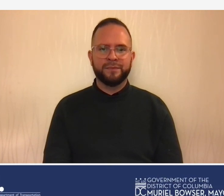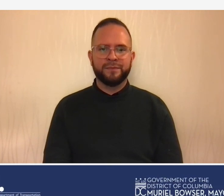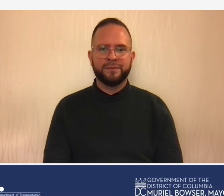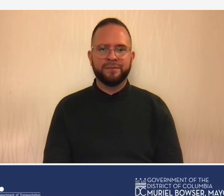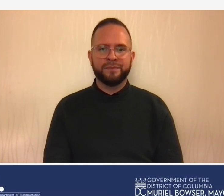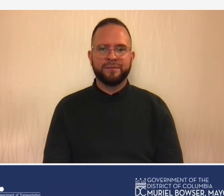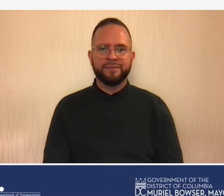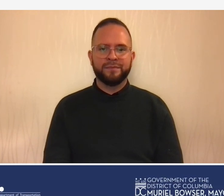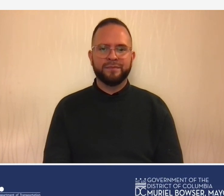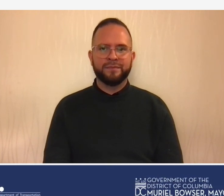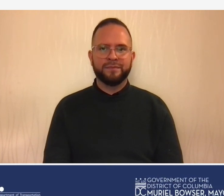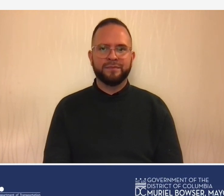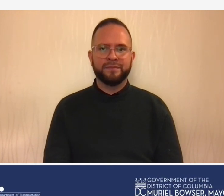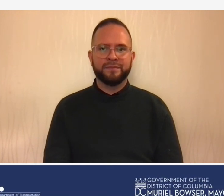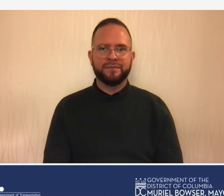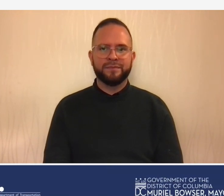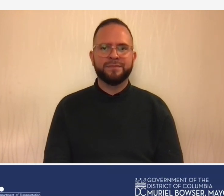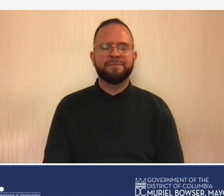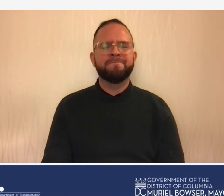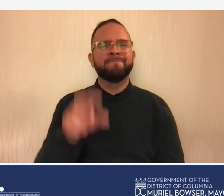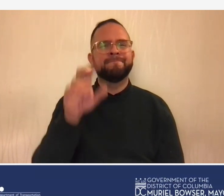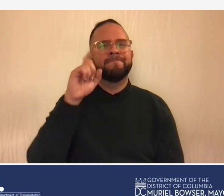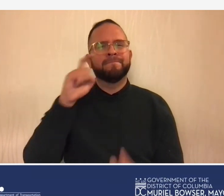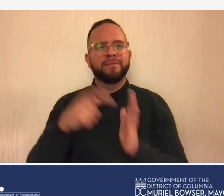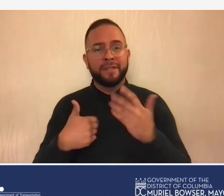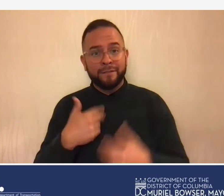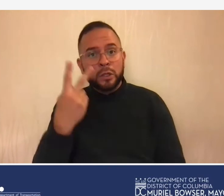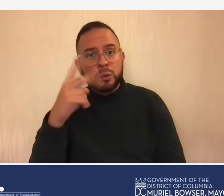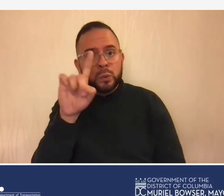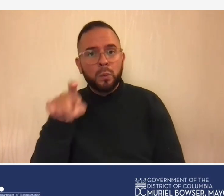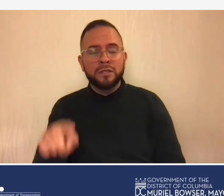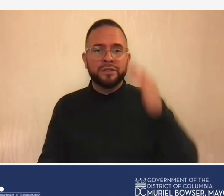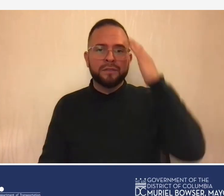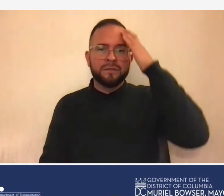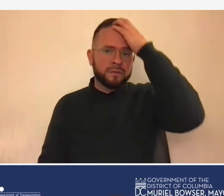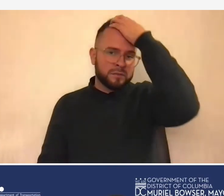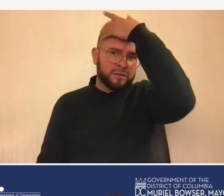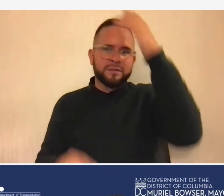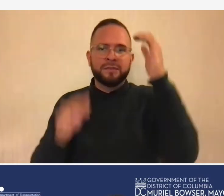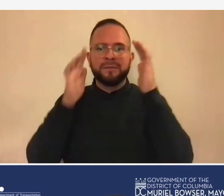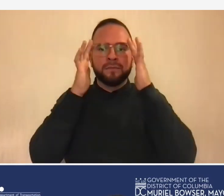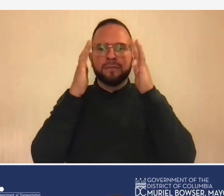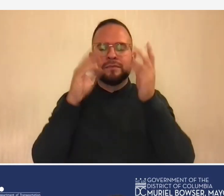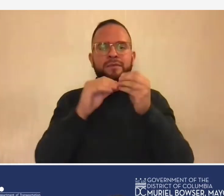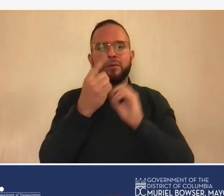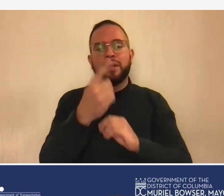so we actually have uh two questions the first question is meals for company-wide meeting allowed us indirect